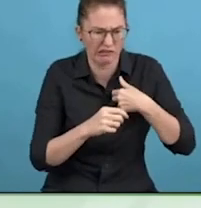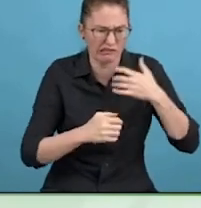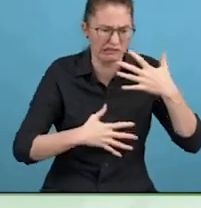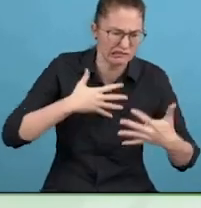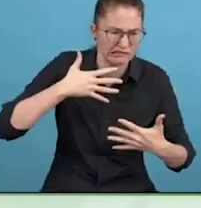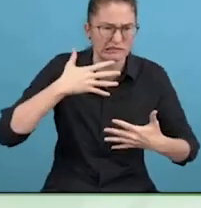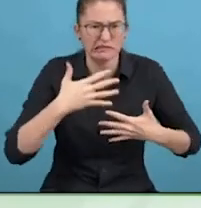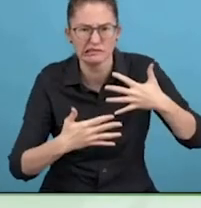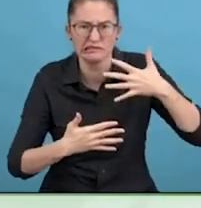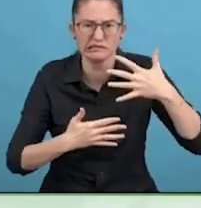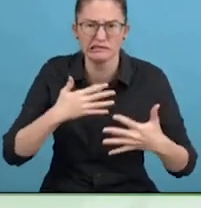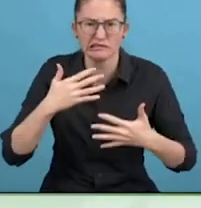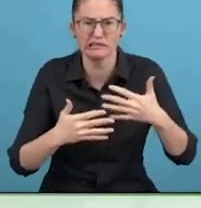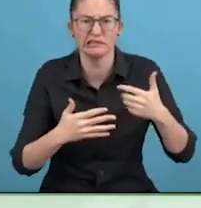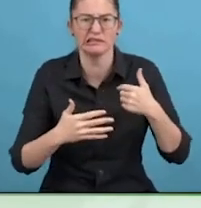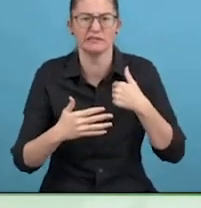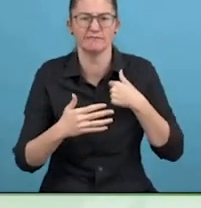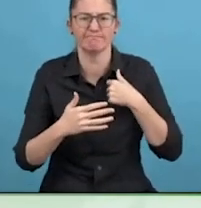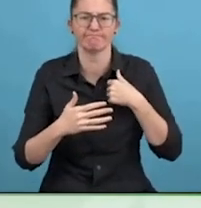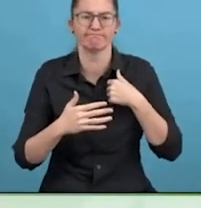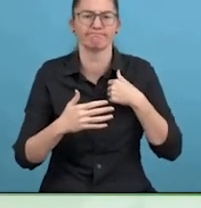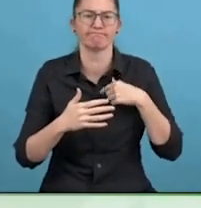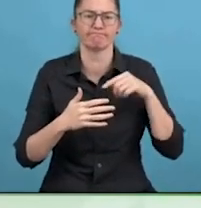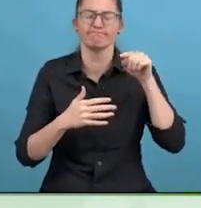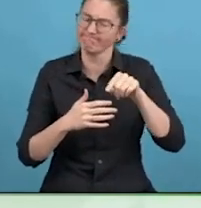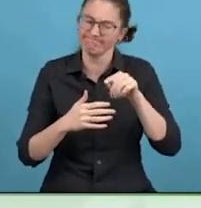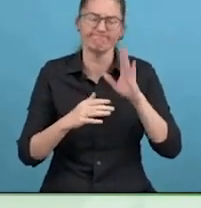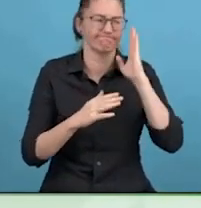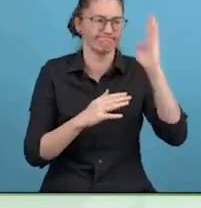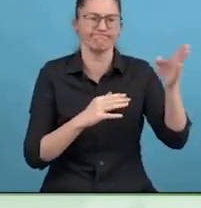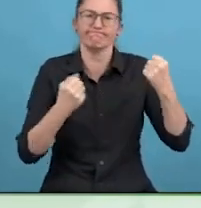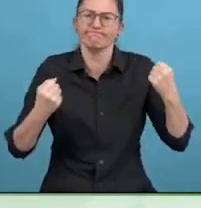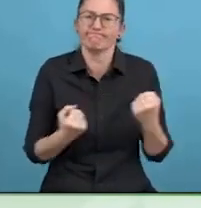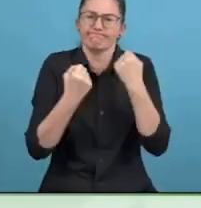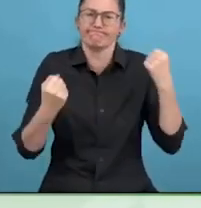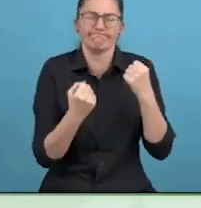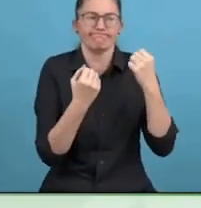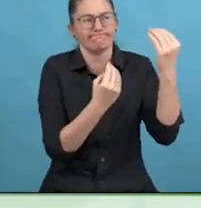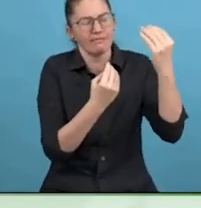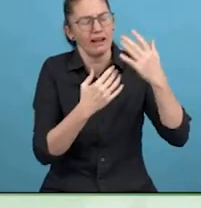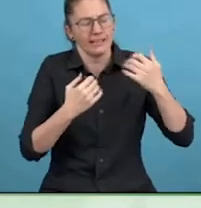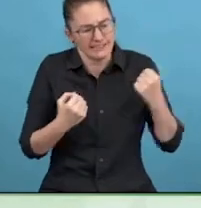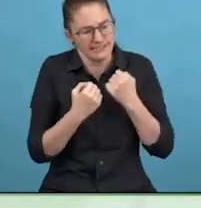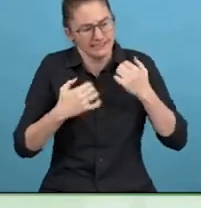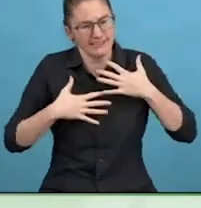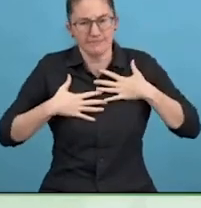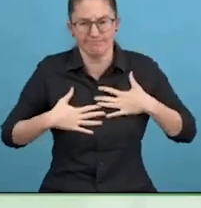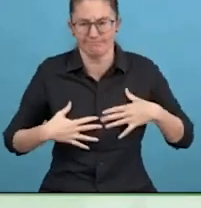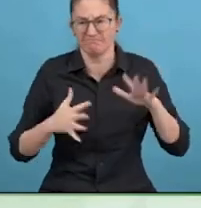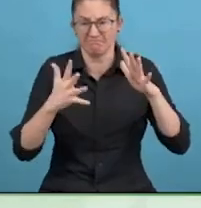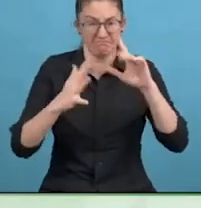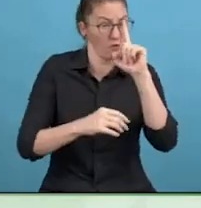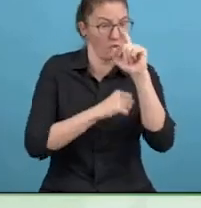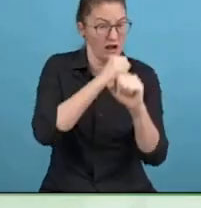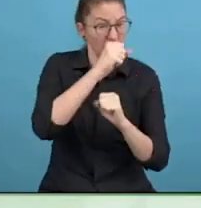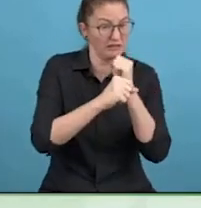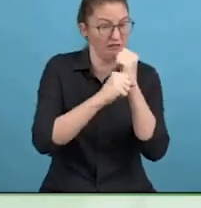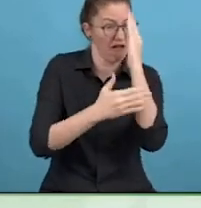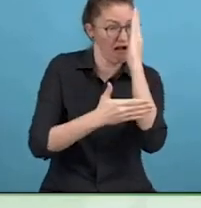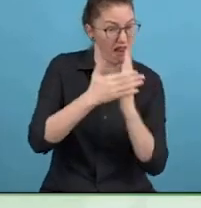They take a lot of cognitive effort. This is my main forte, so to speak.